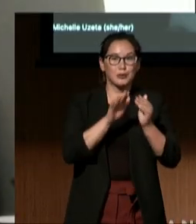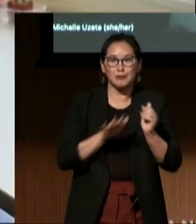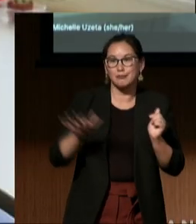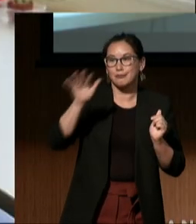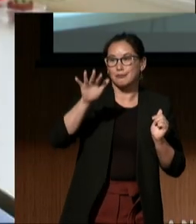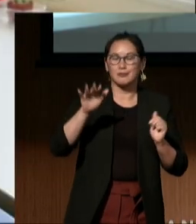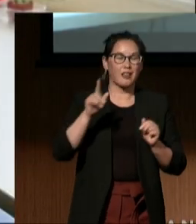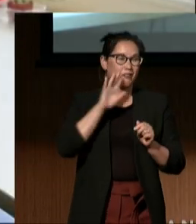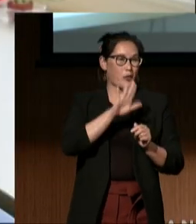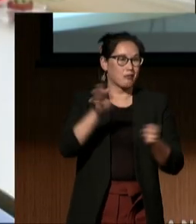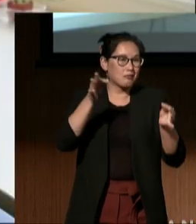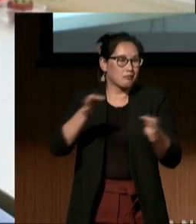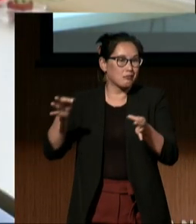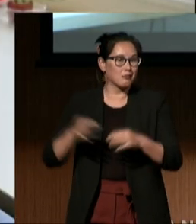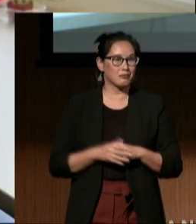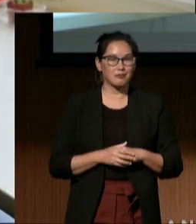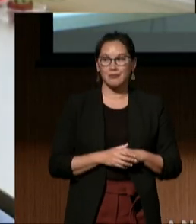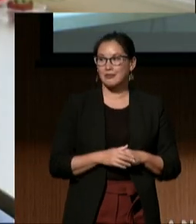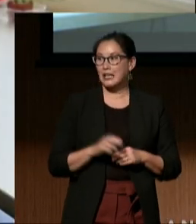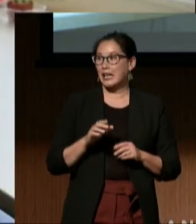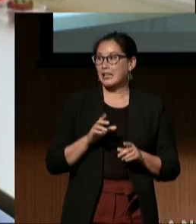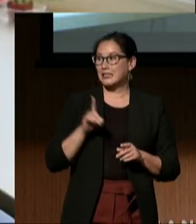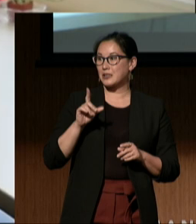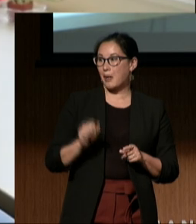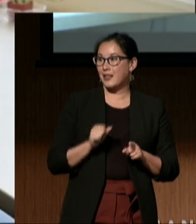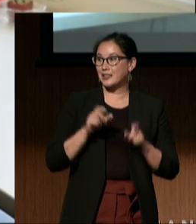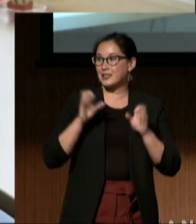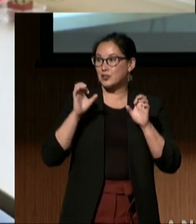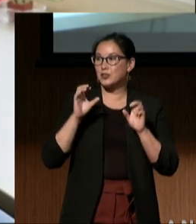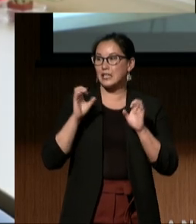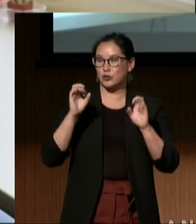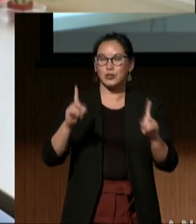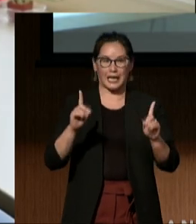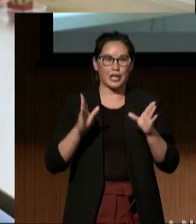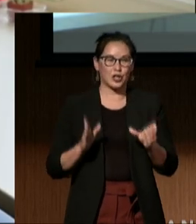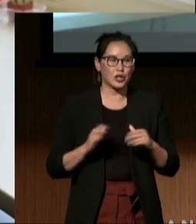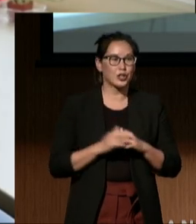I'm a special education attorney. It's sad to think that in 2023, even now,